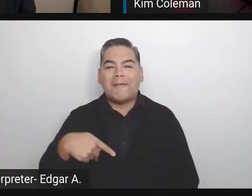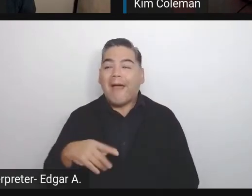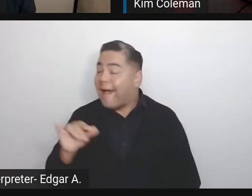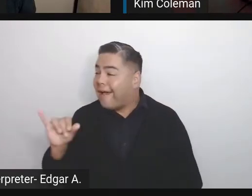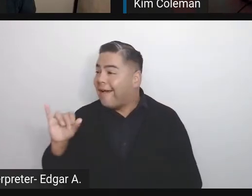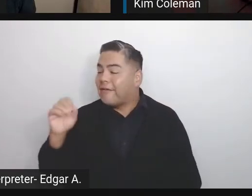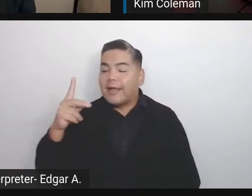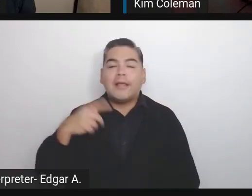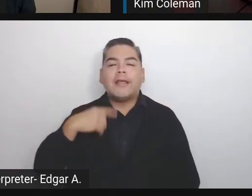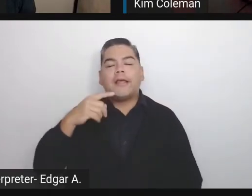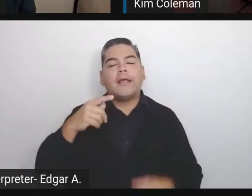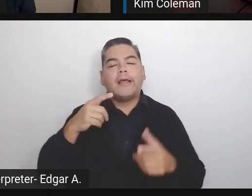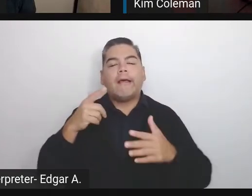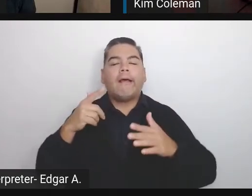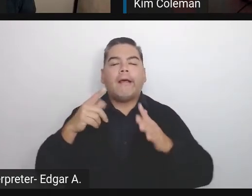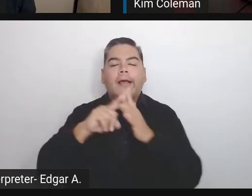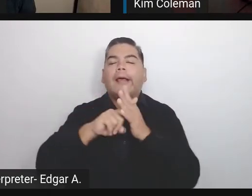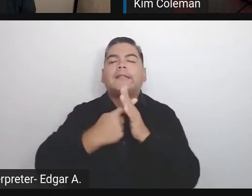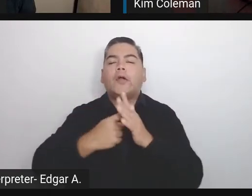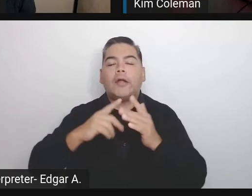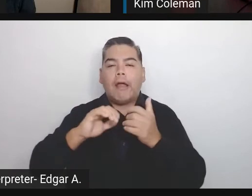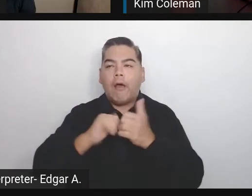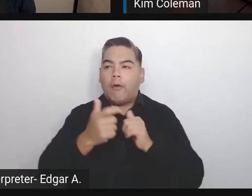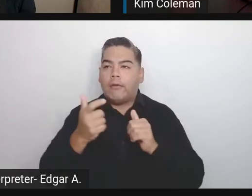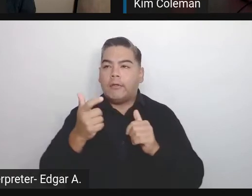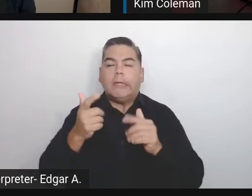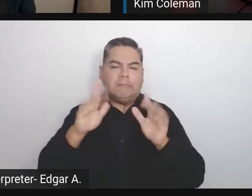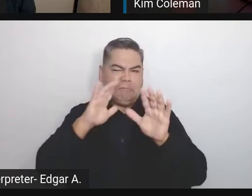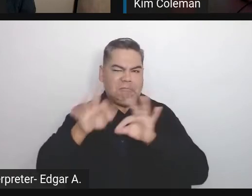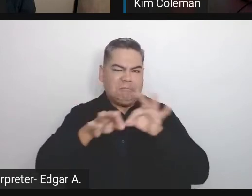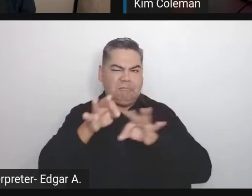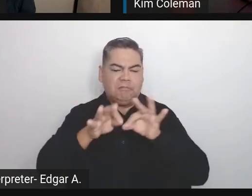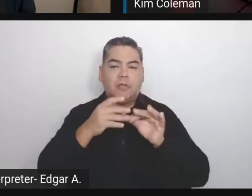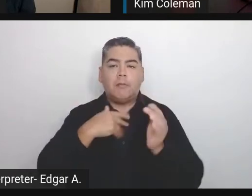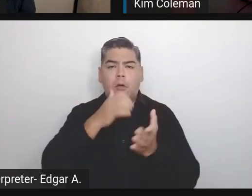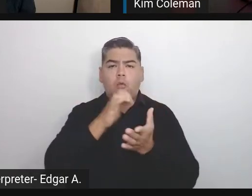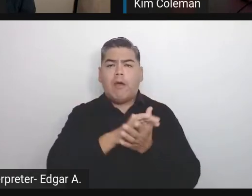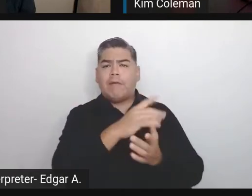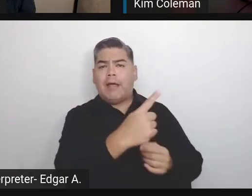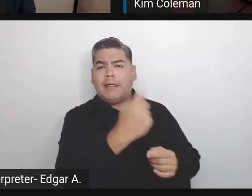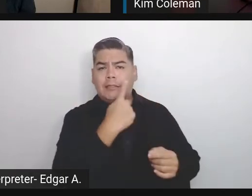because at some point my wife asked me, "Hey, maybe we'll start doing a WordPress newsletter."